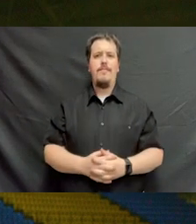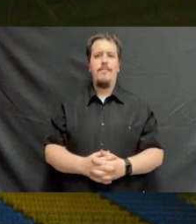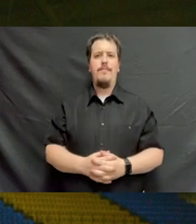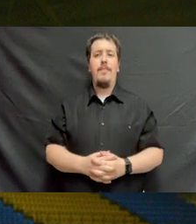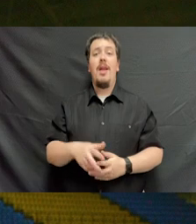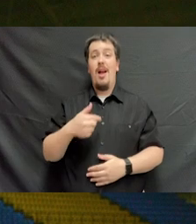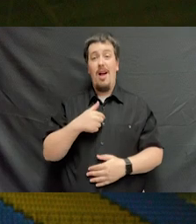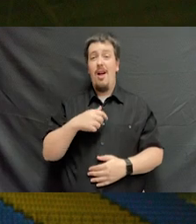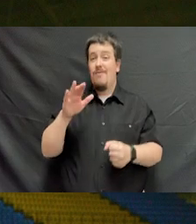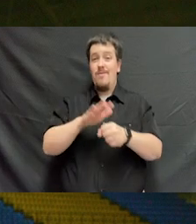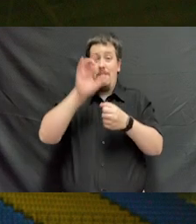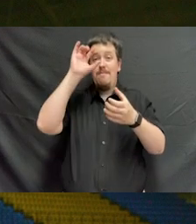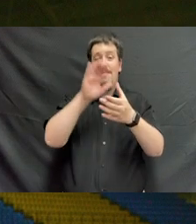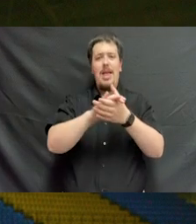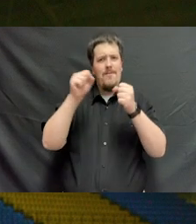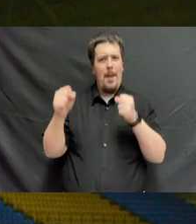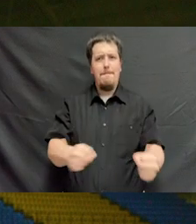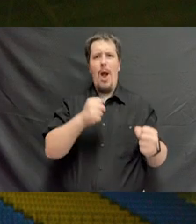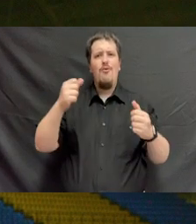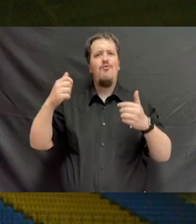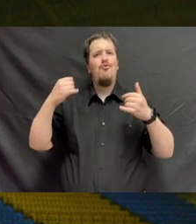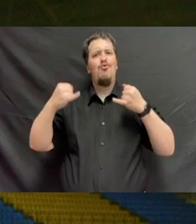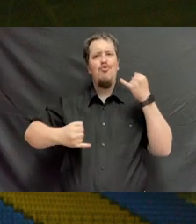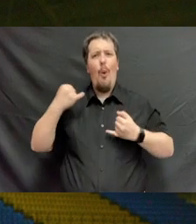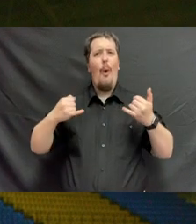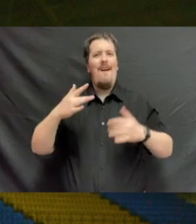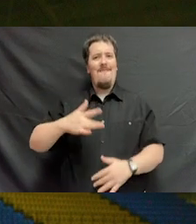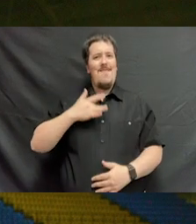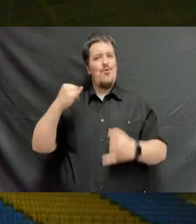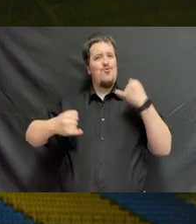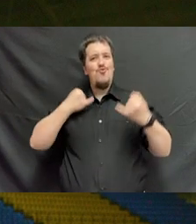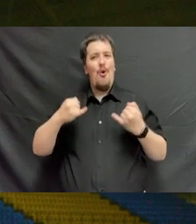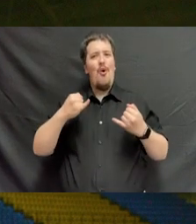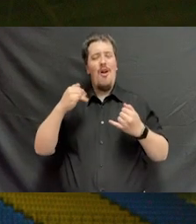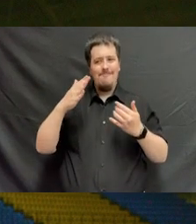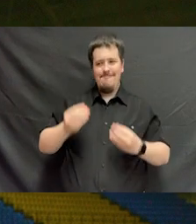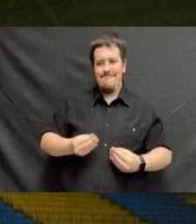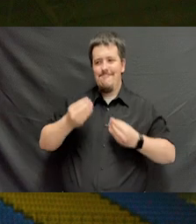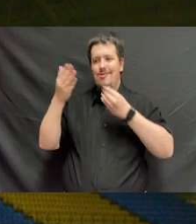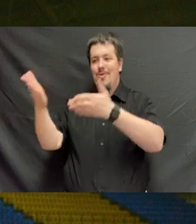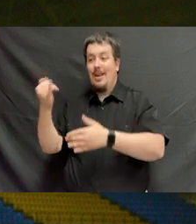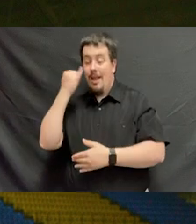I firmly believe in the power of joy. And I feel that joy can be passed on by simply saying, thank you.